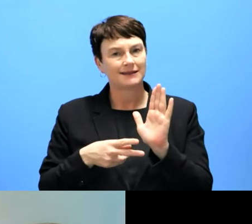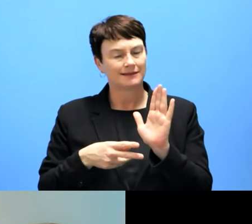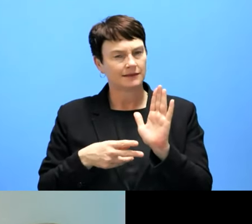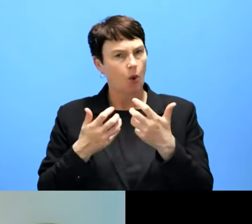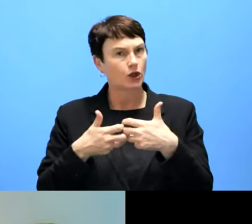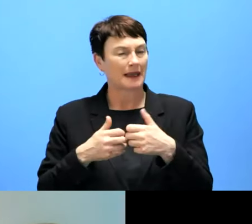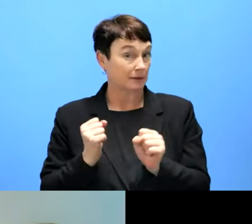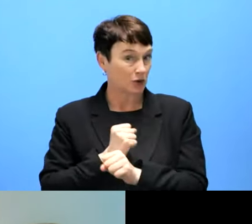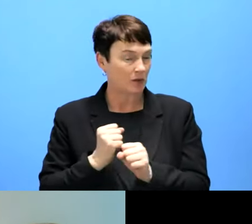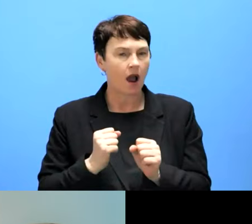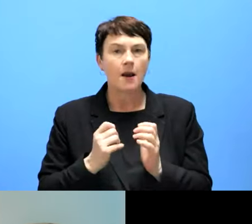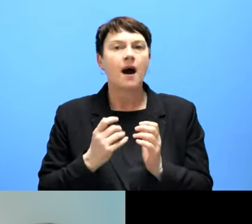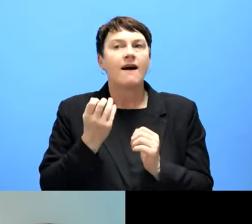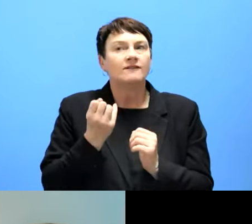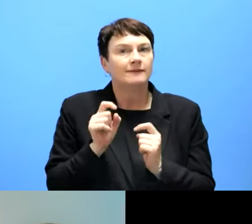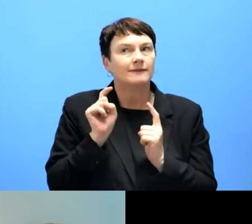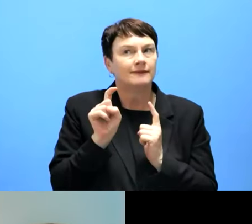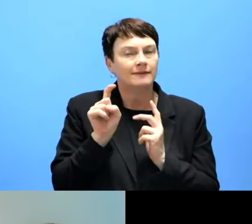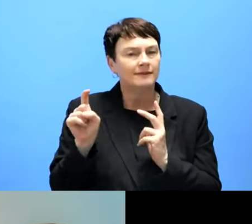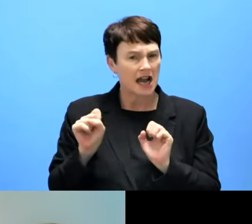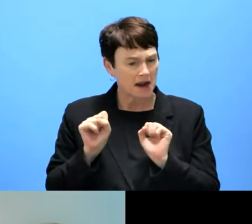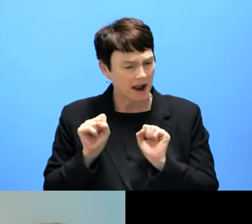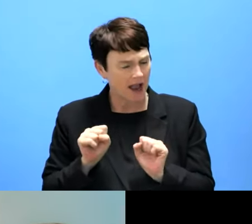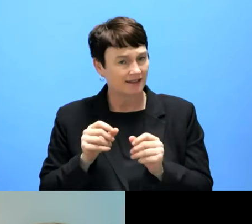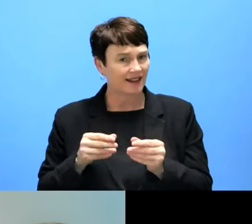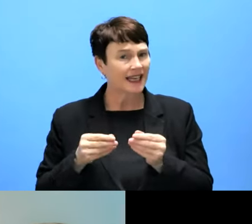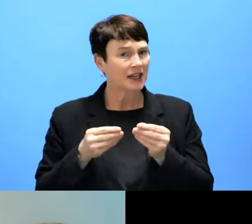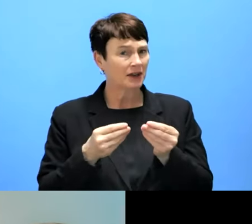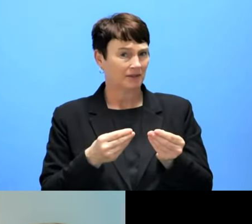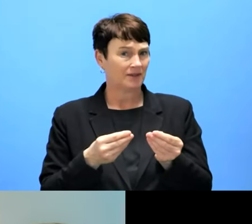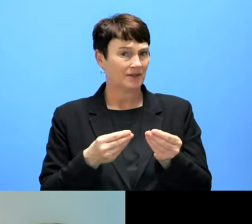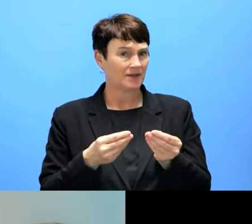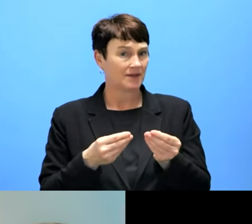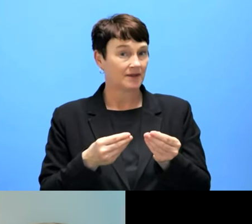the market right now, that have, like, the whole the whole market. And they can't do it. So I think